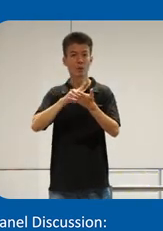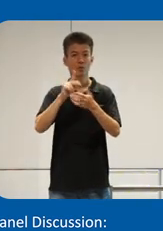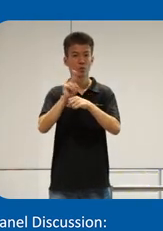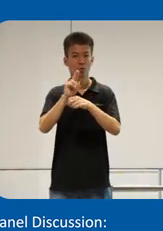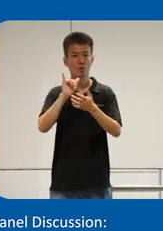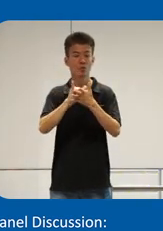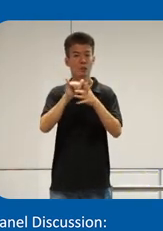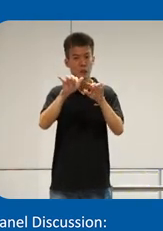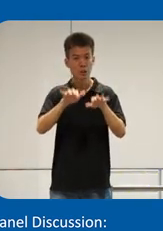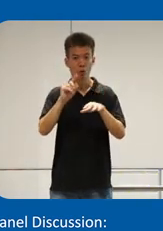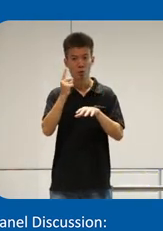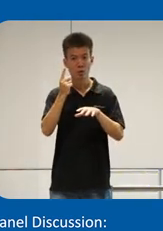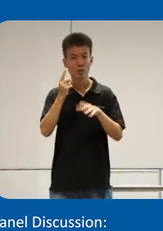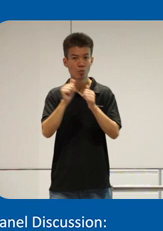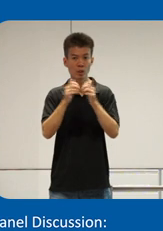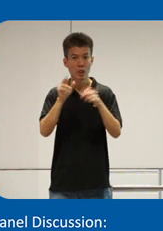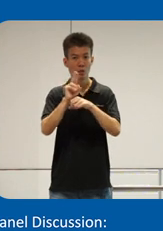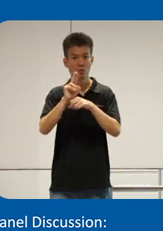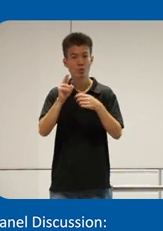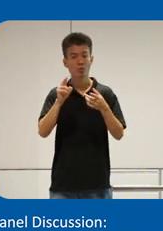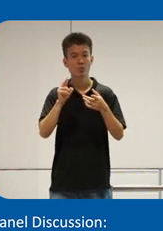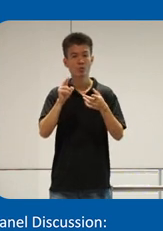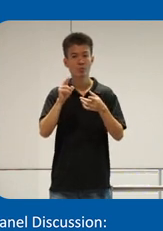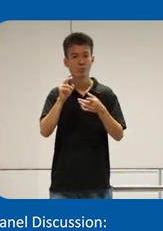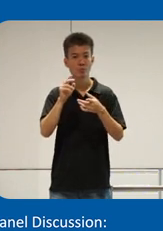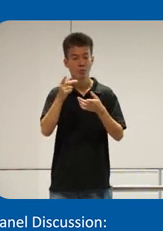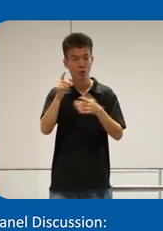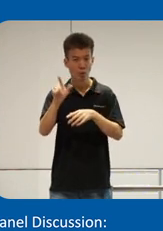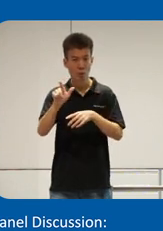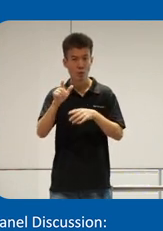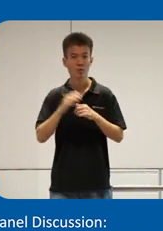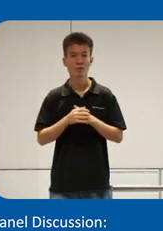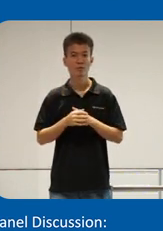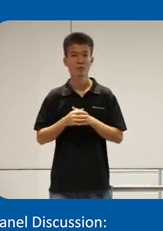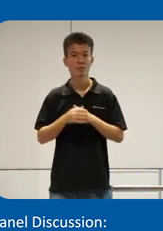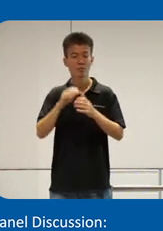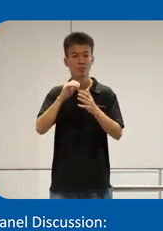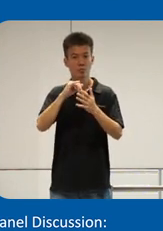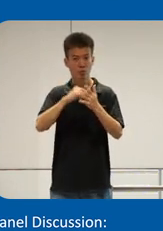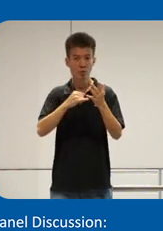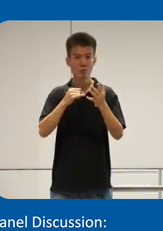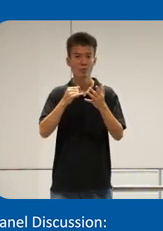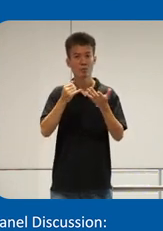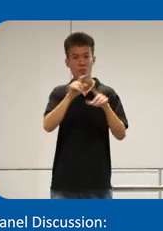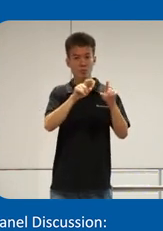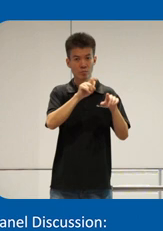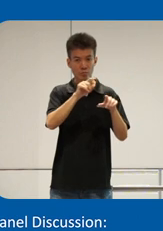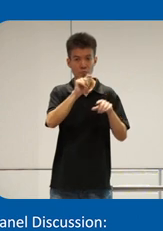keyboard only without using the trackpad without using the mouse with just a tab button on your